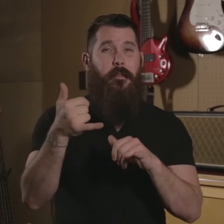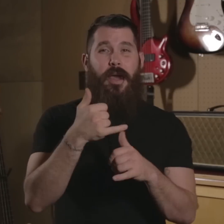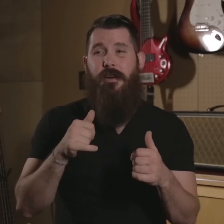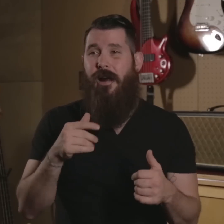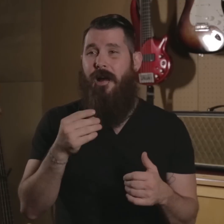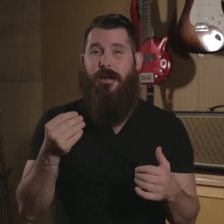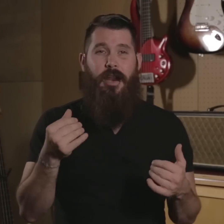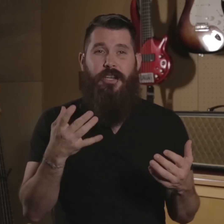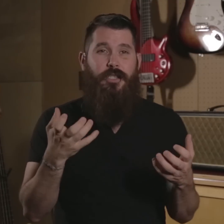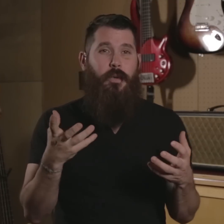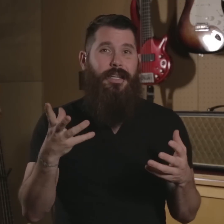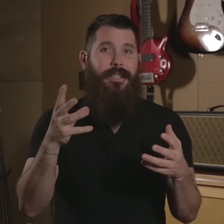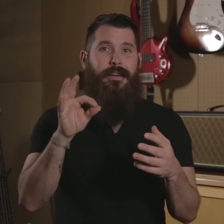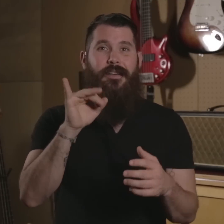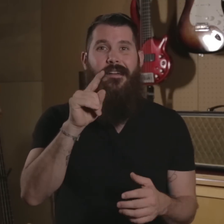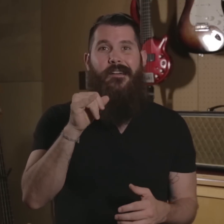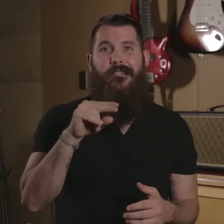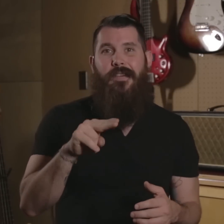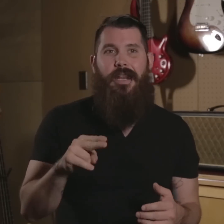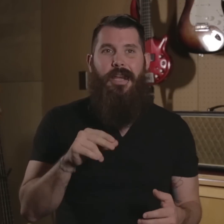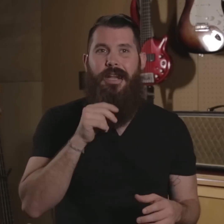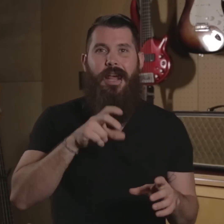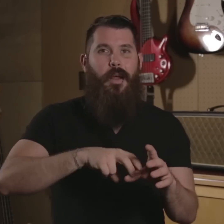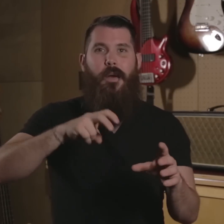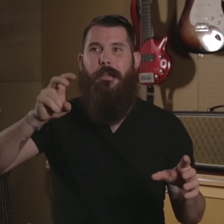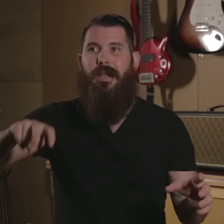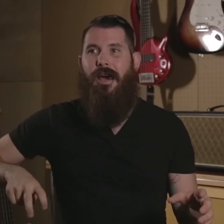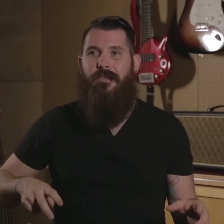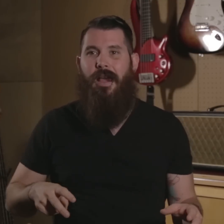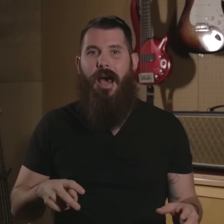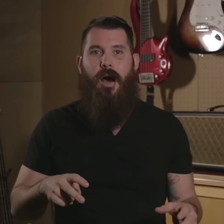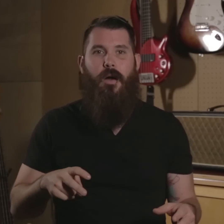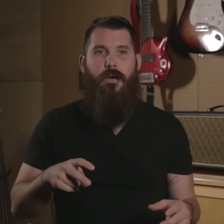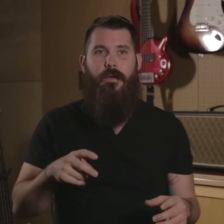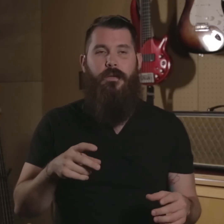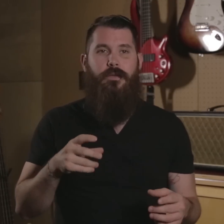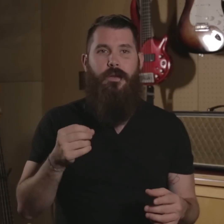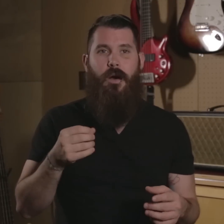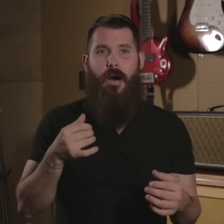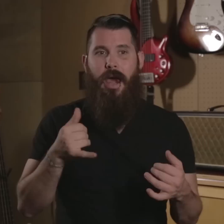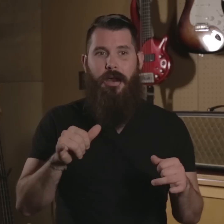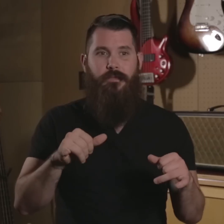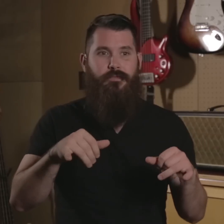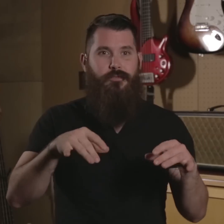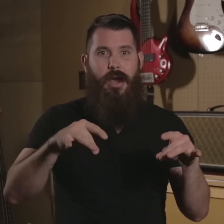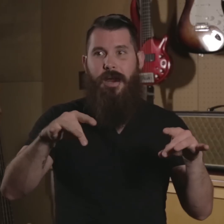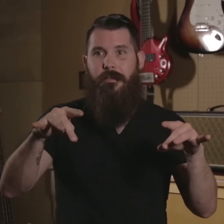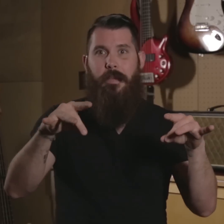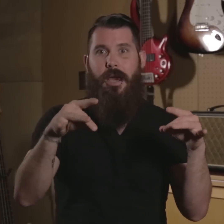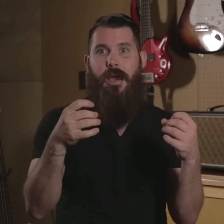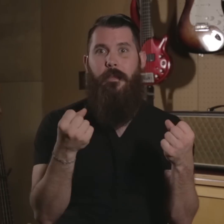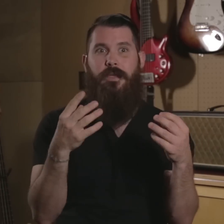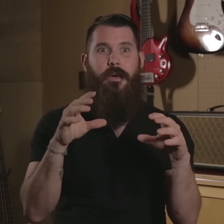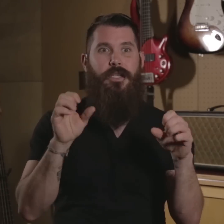They played around and I just wanted to fit in and I didn't want to be left out. So I tried picking up as much